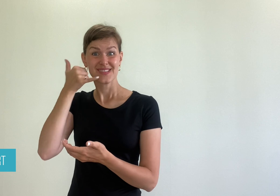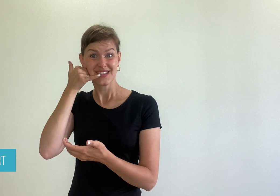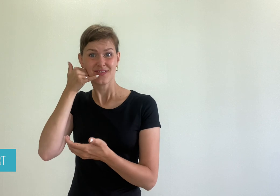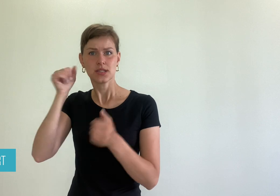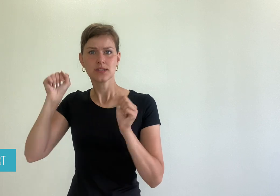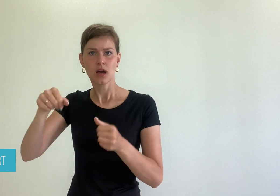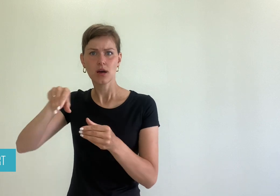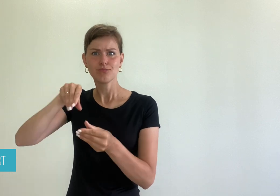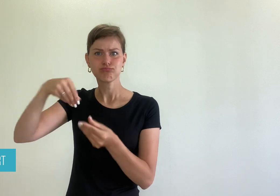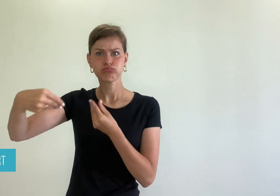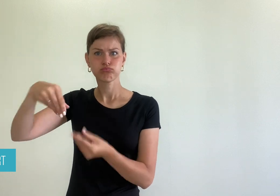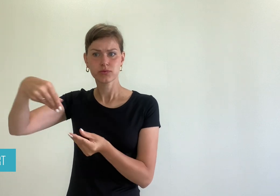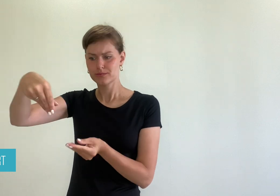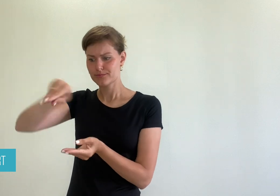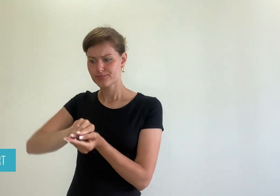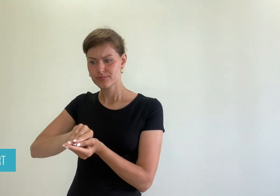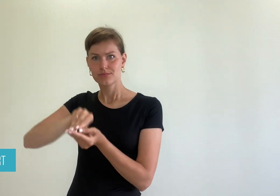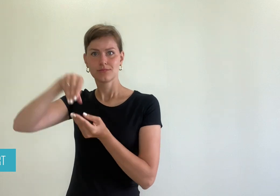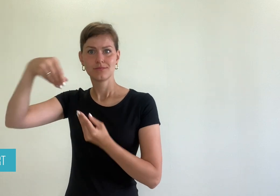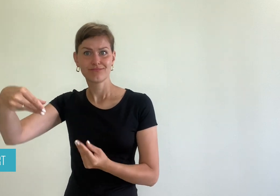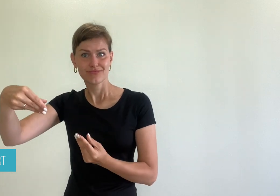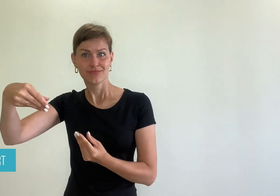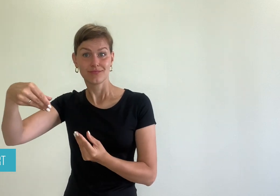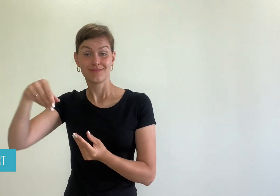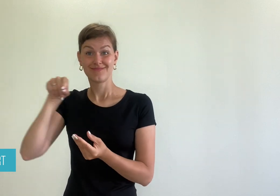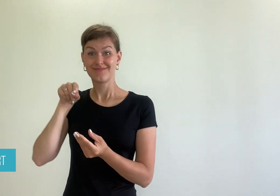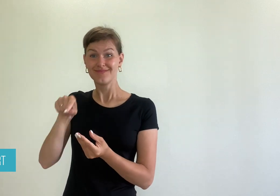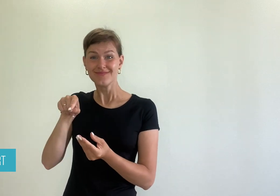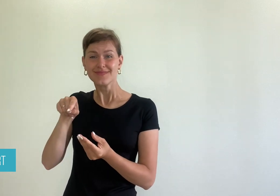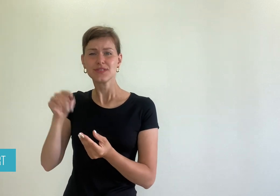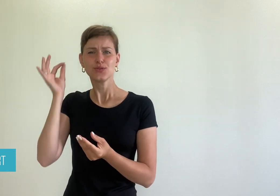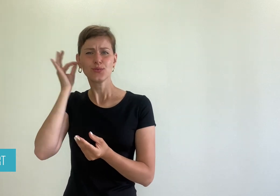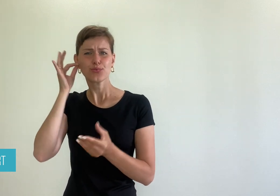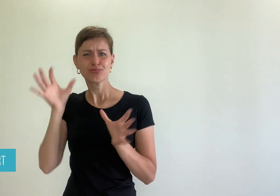as it can be opened and closed. The fact that Chris was able